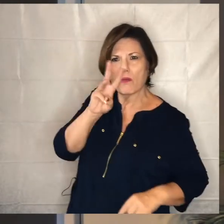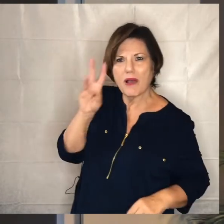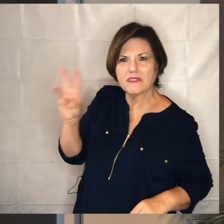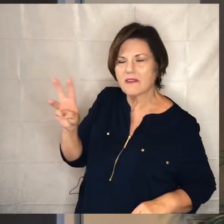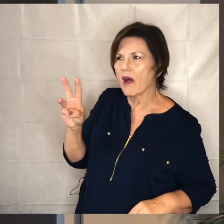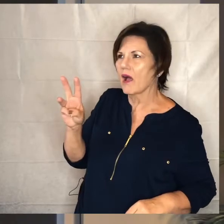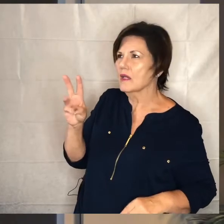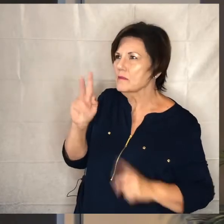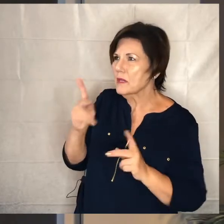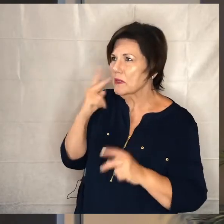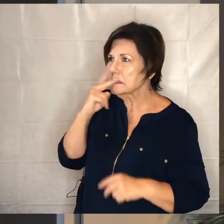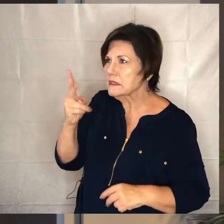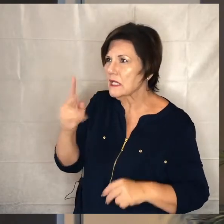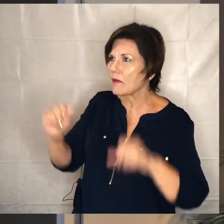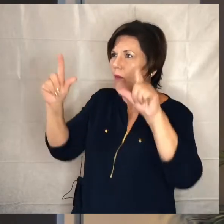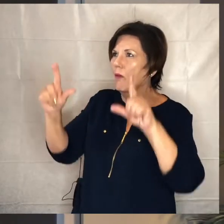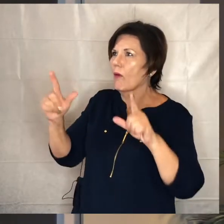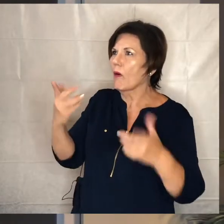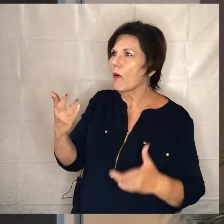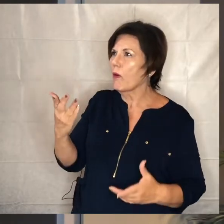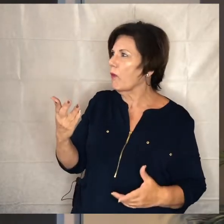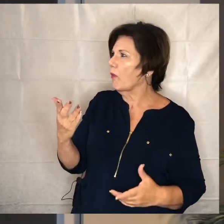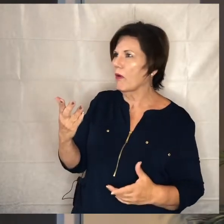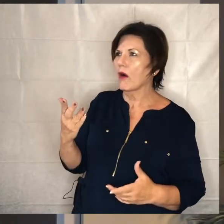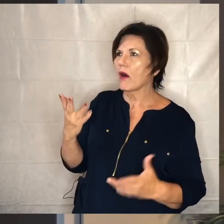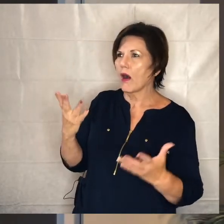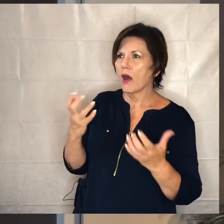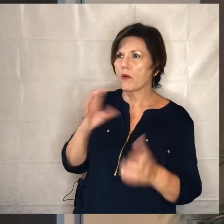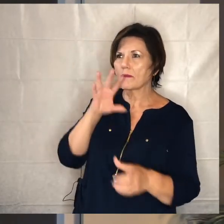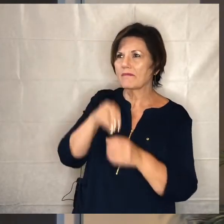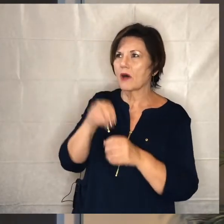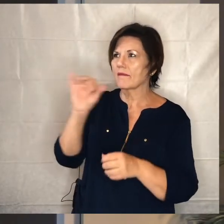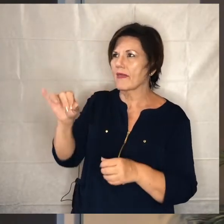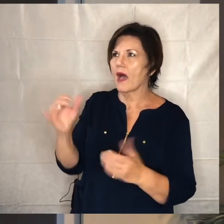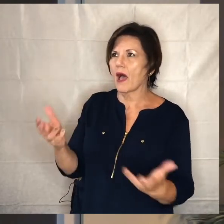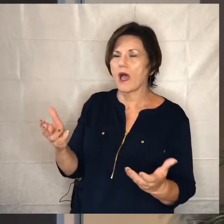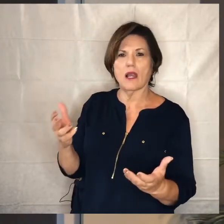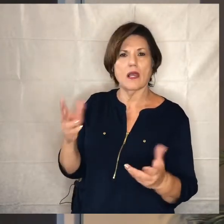that people would want to learn more and want to gather and want to be a part of that the people who are in this room right